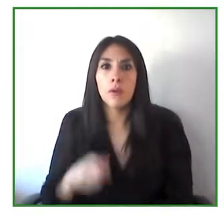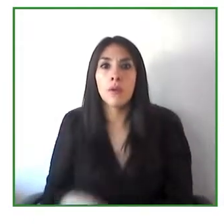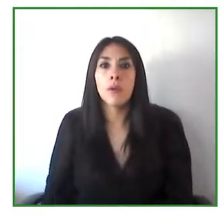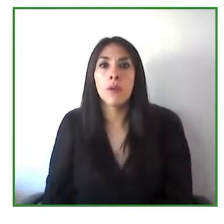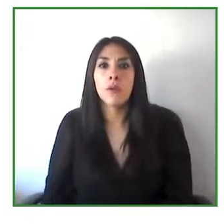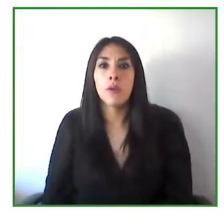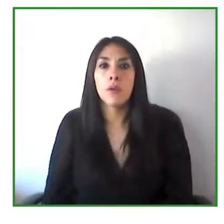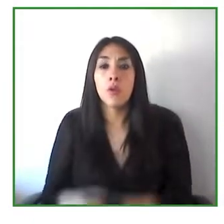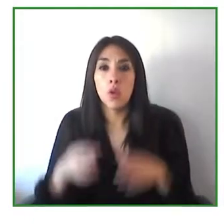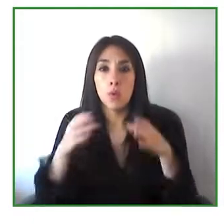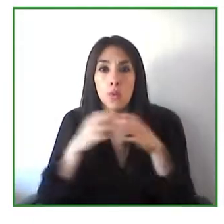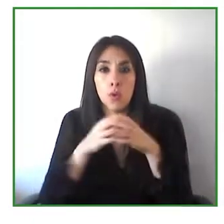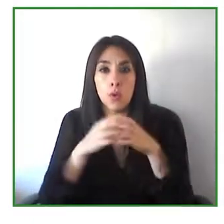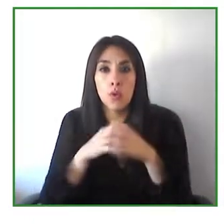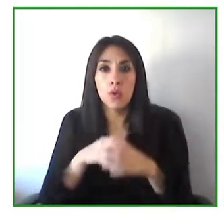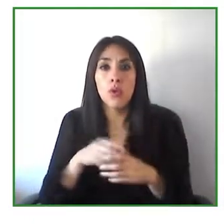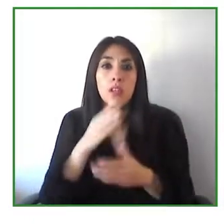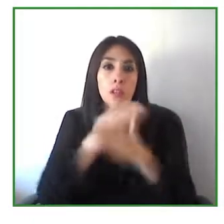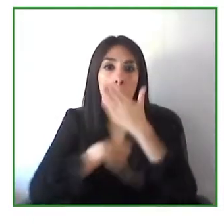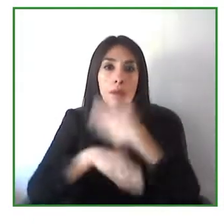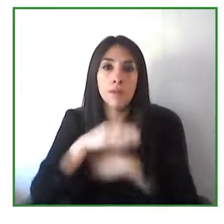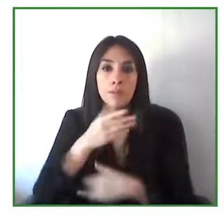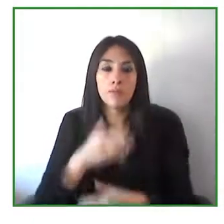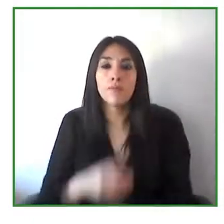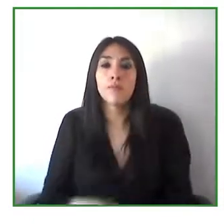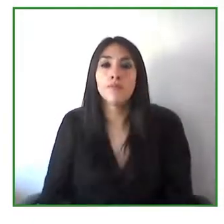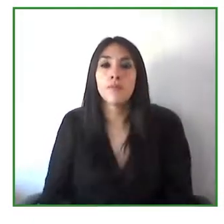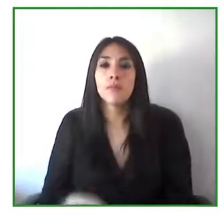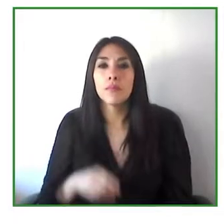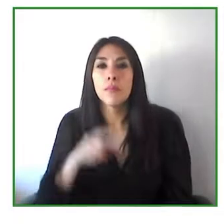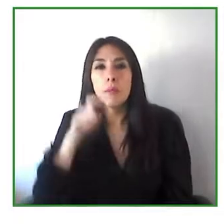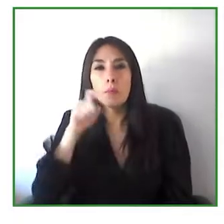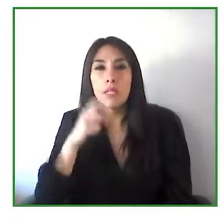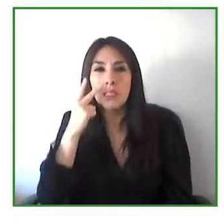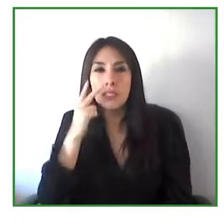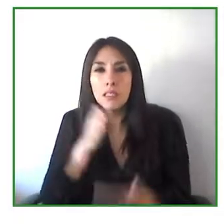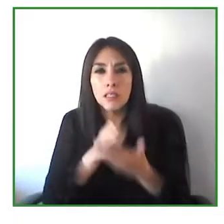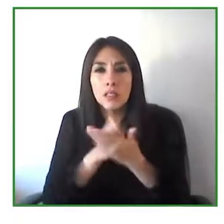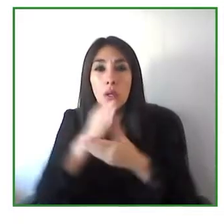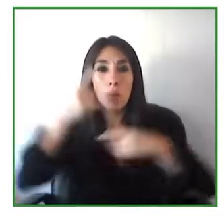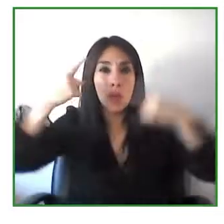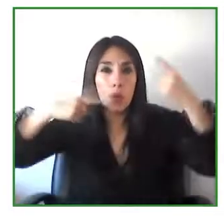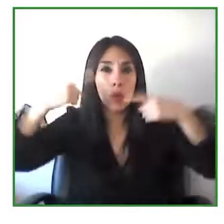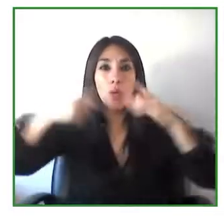You heard Laura Allen at Google here is a major corporation that actually tries to push